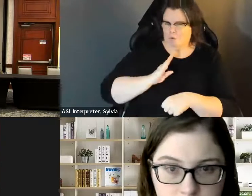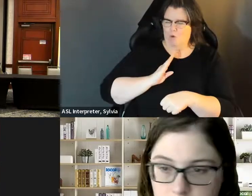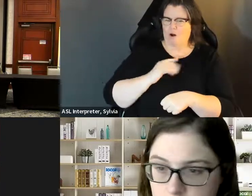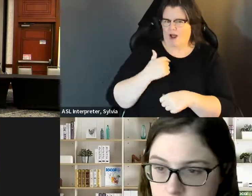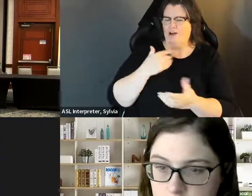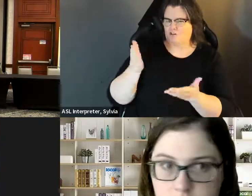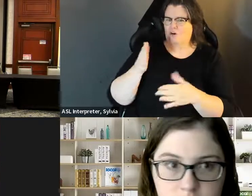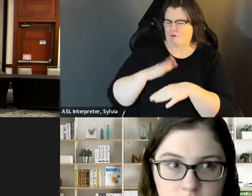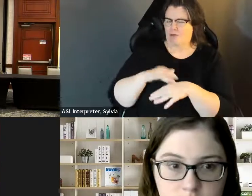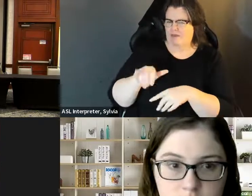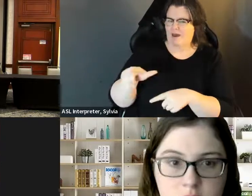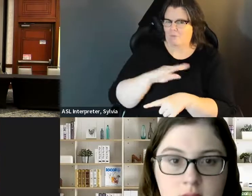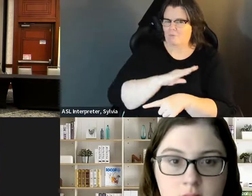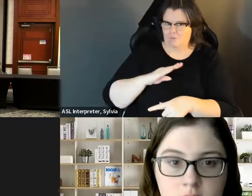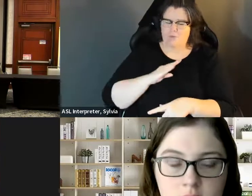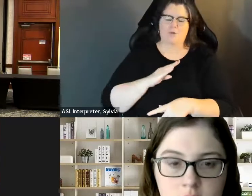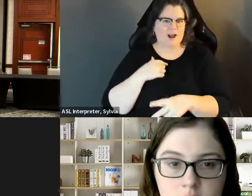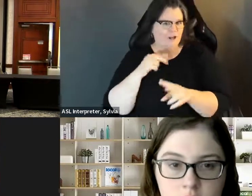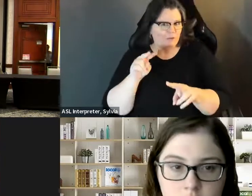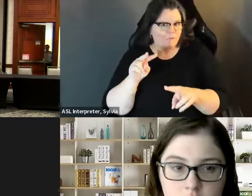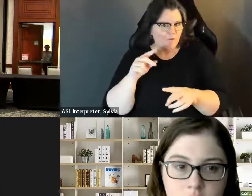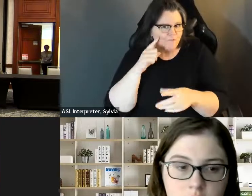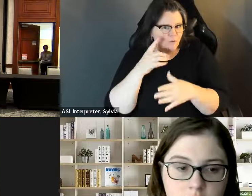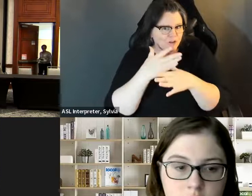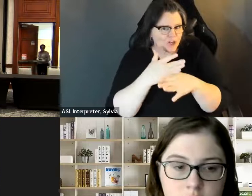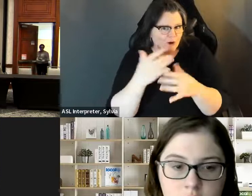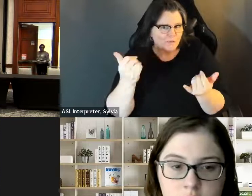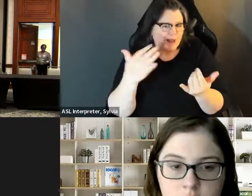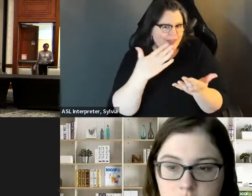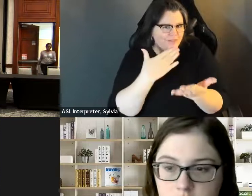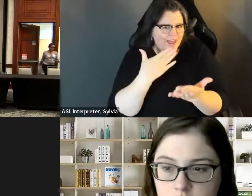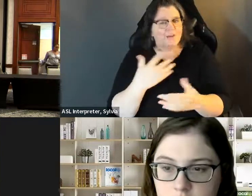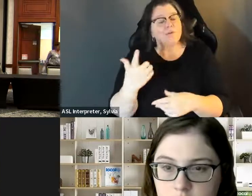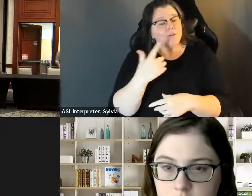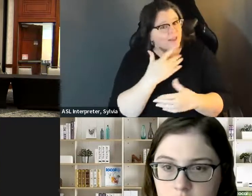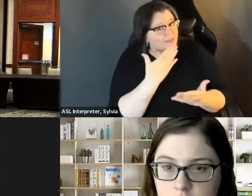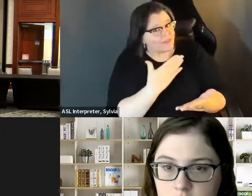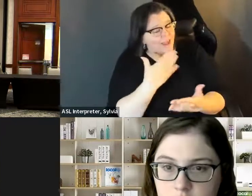forward to showing the rest of my story. As we go through the panel today. council. I look forward to sharing the rest of my story Thank you.